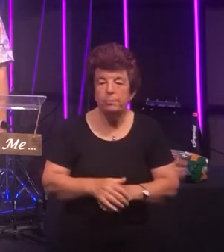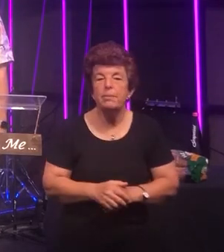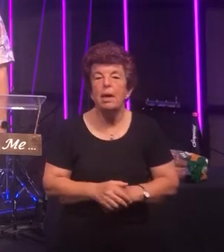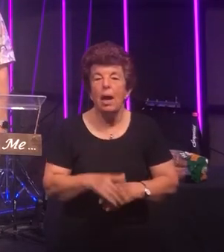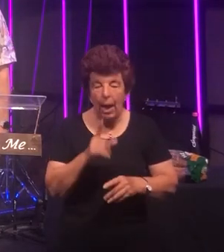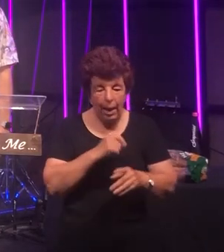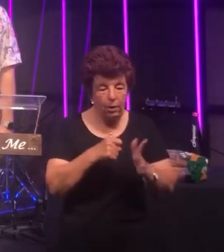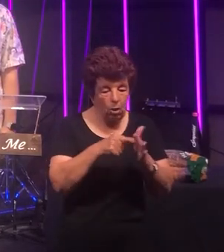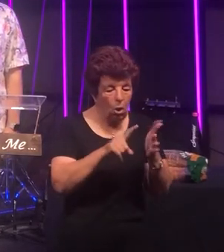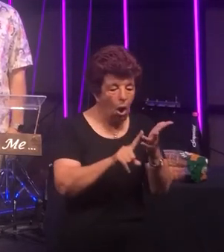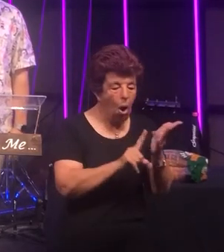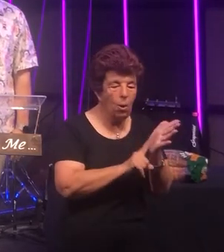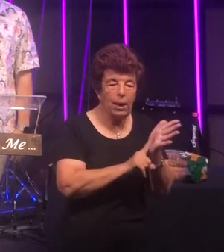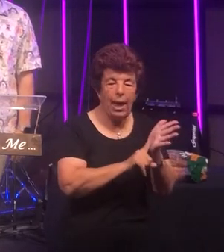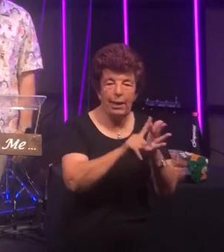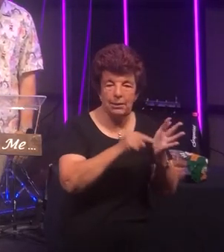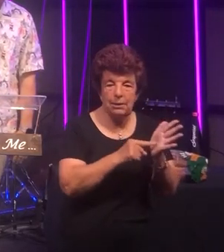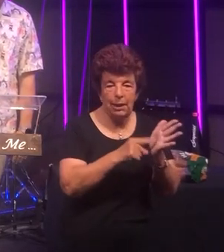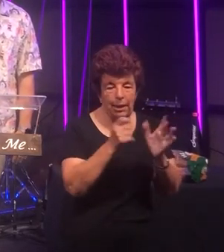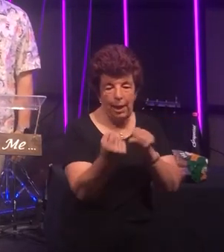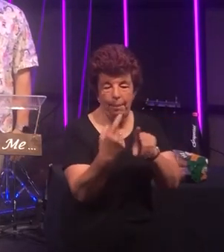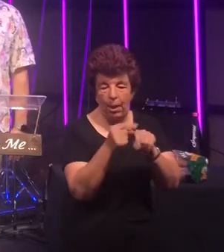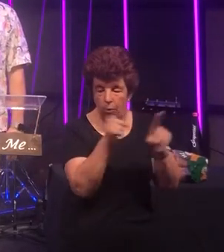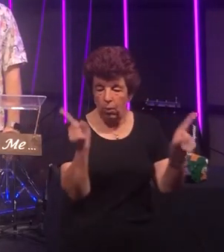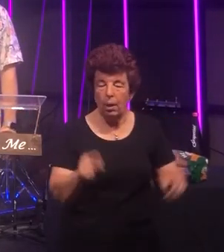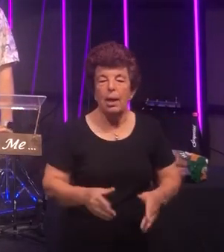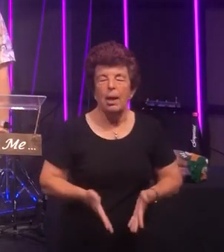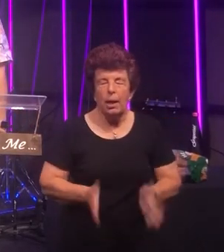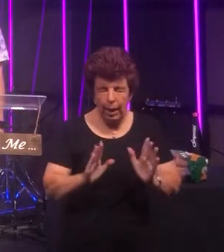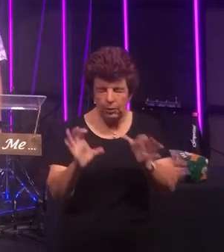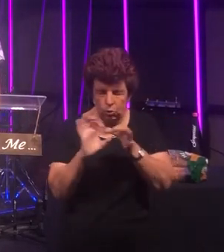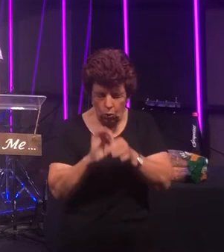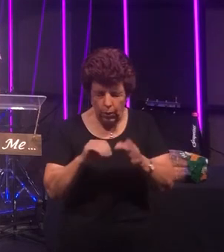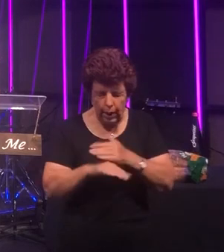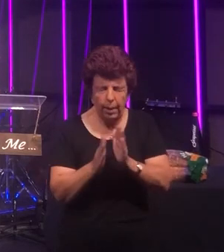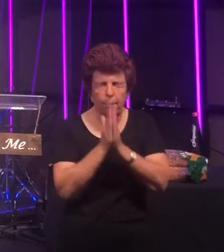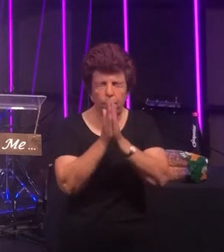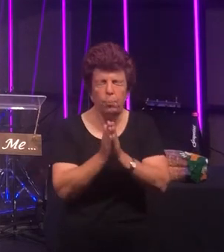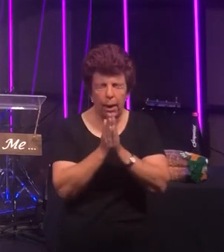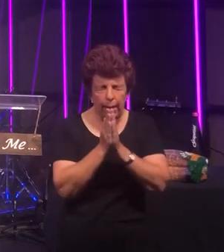will be able to send it out to you there. Let's join in prayer together and then